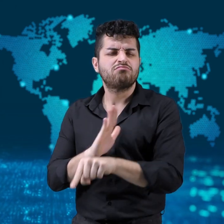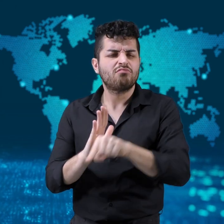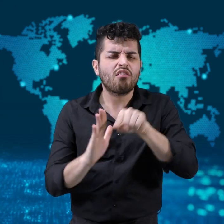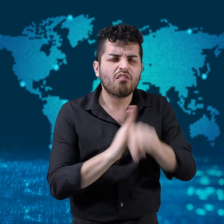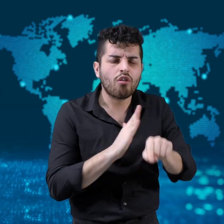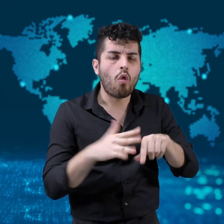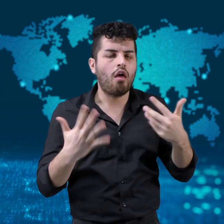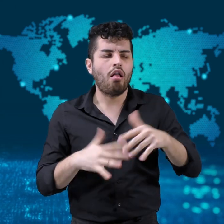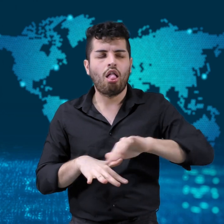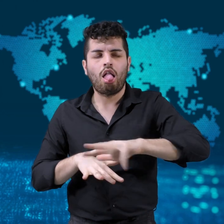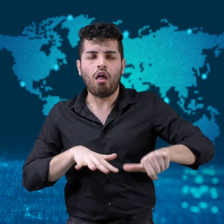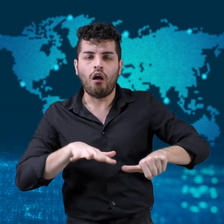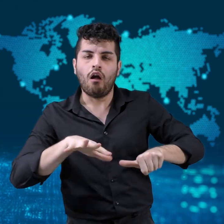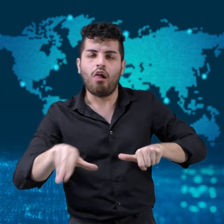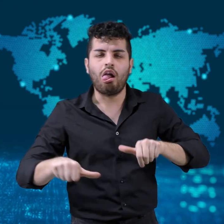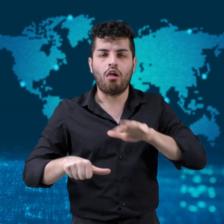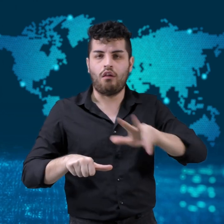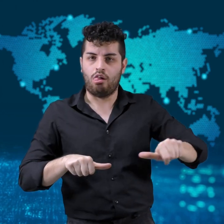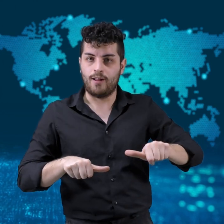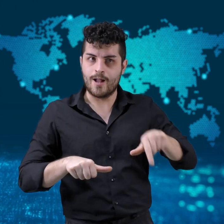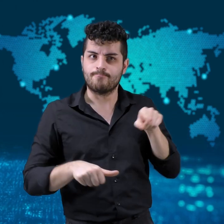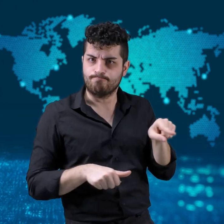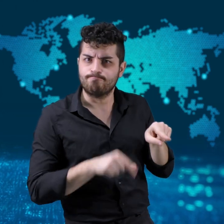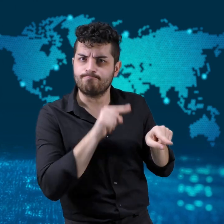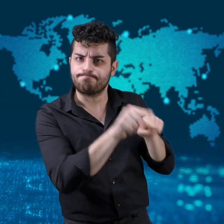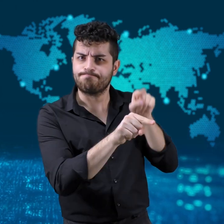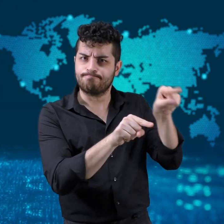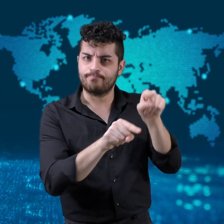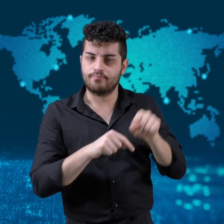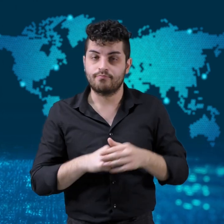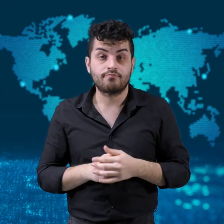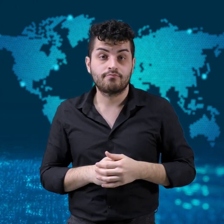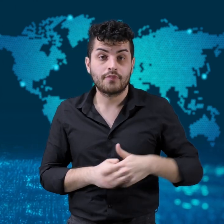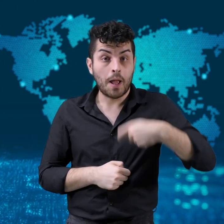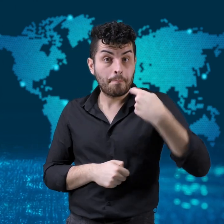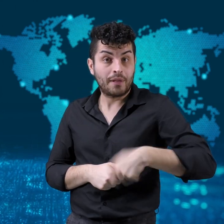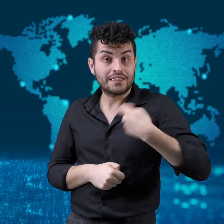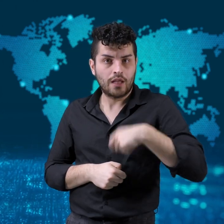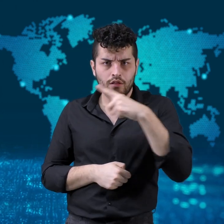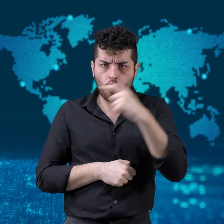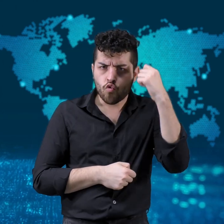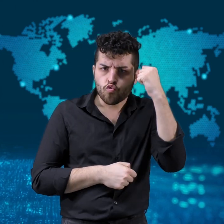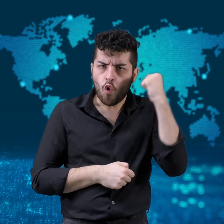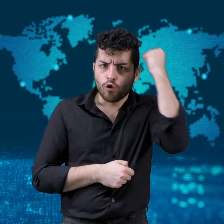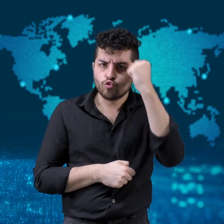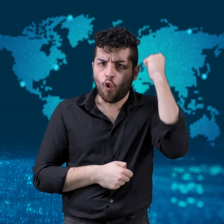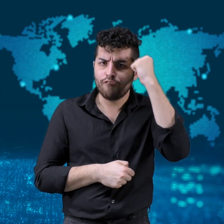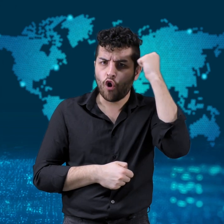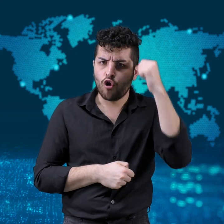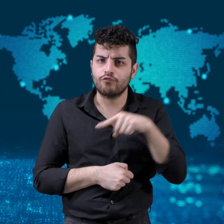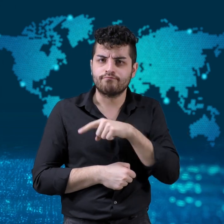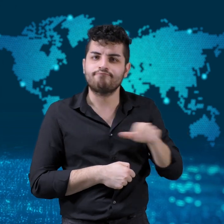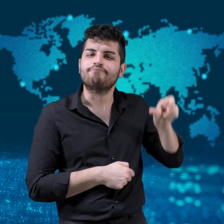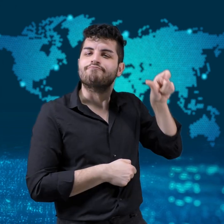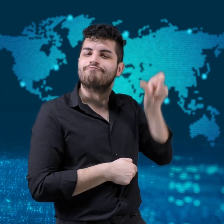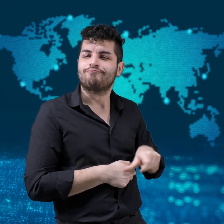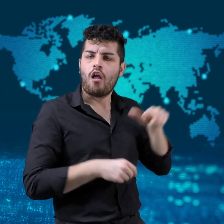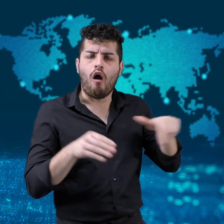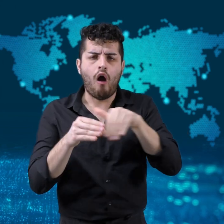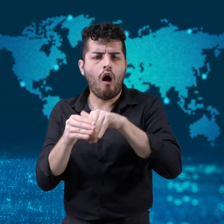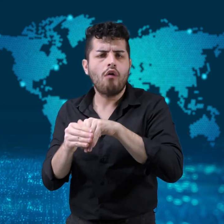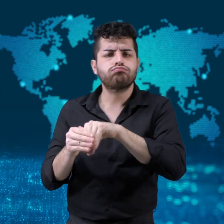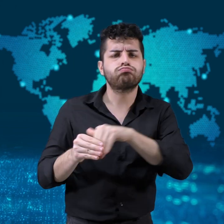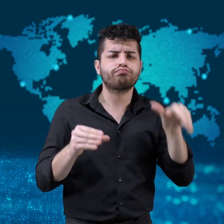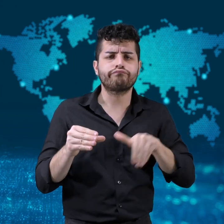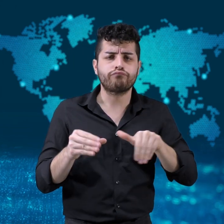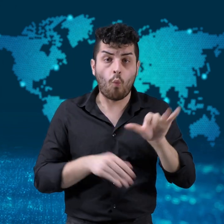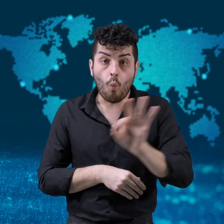The President of Kosovo resigned when he was charged with crimes he